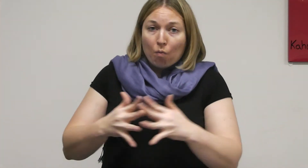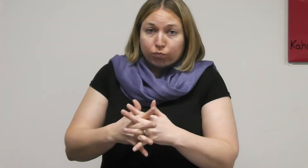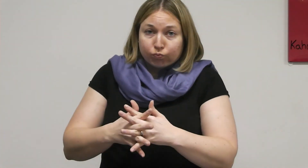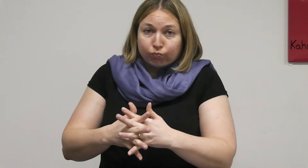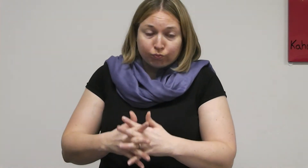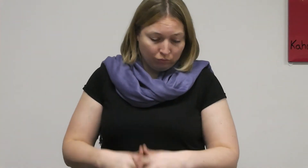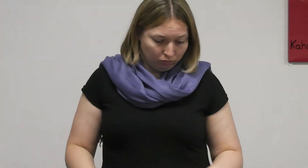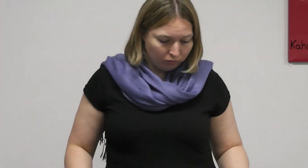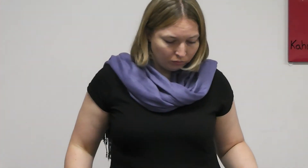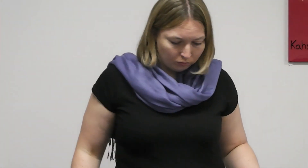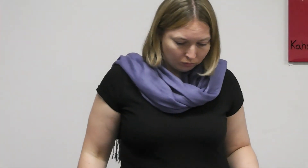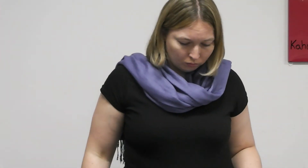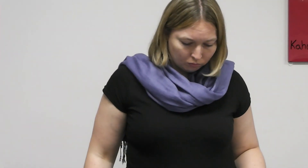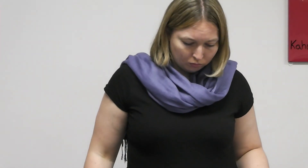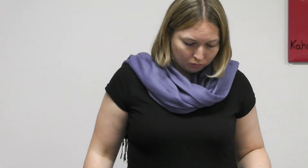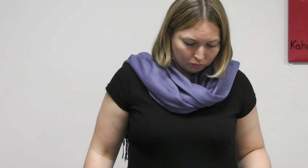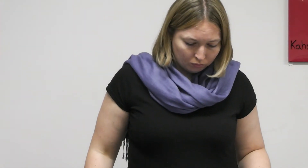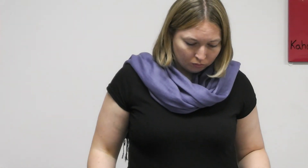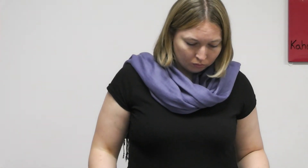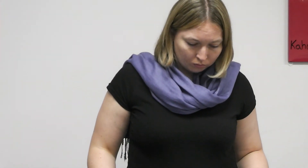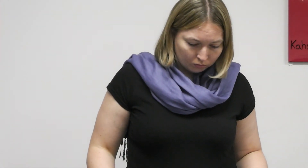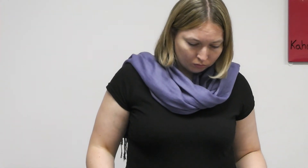LOST/LOSE